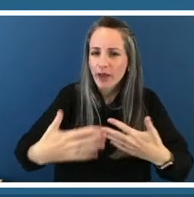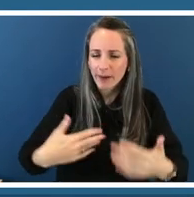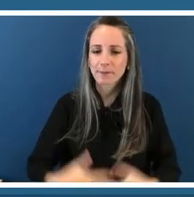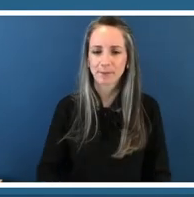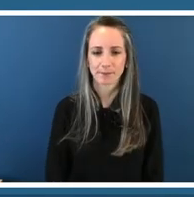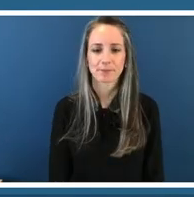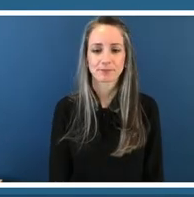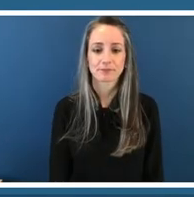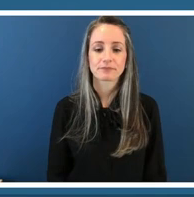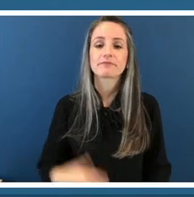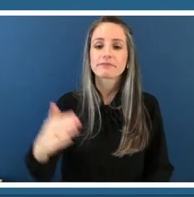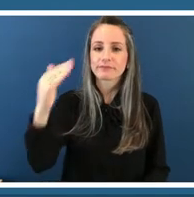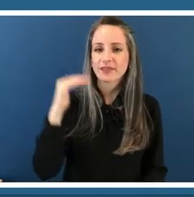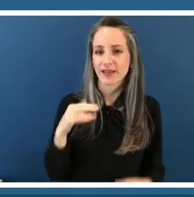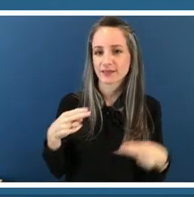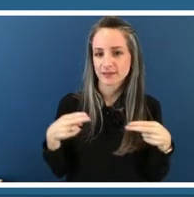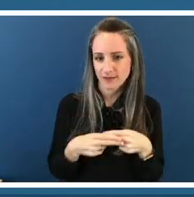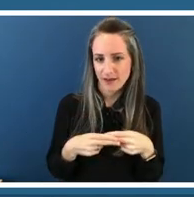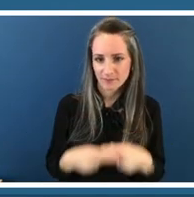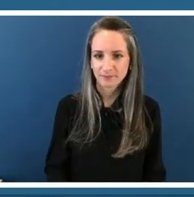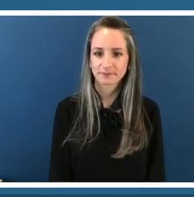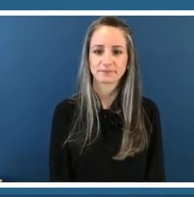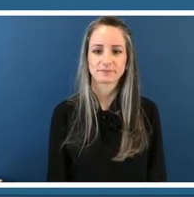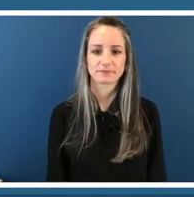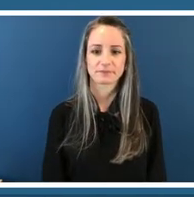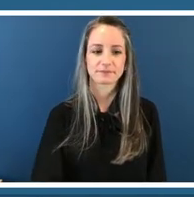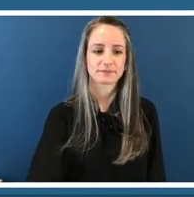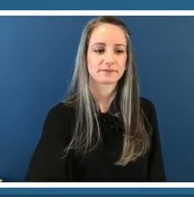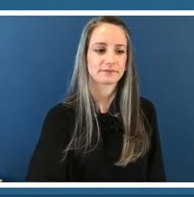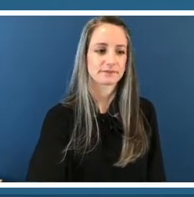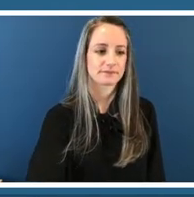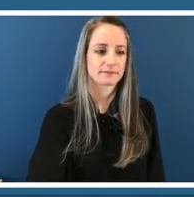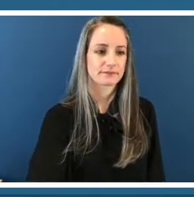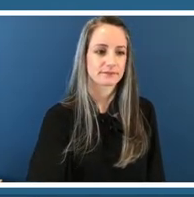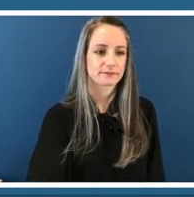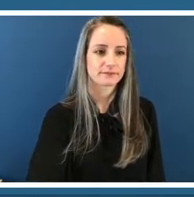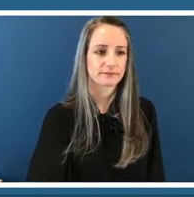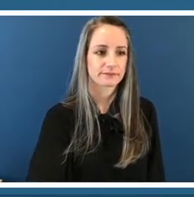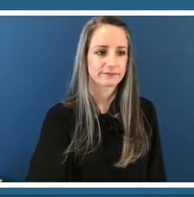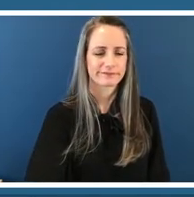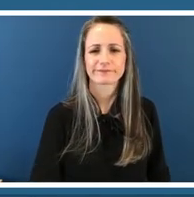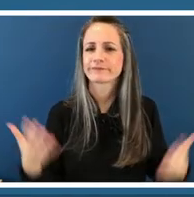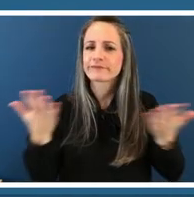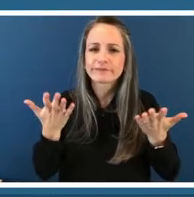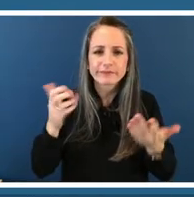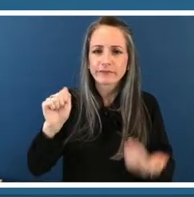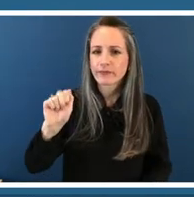so first question what is art lab